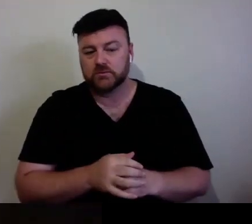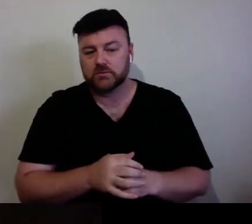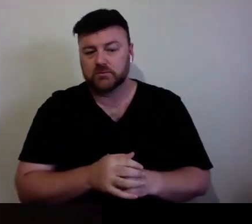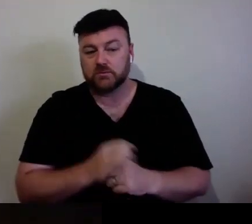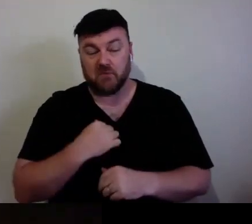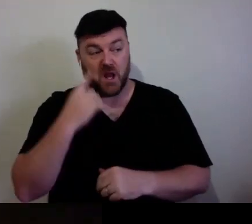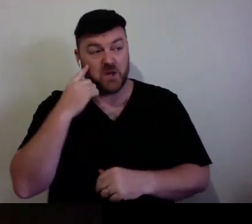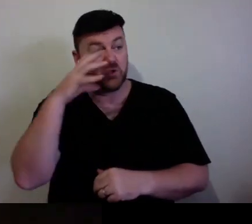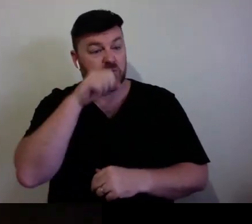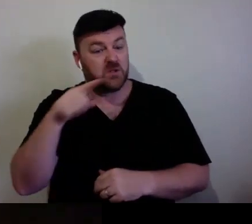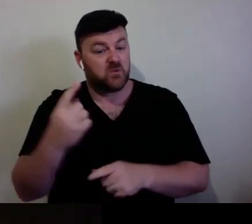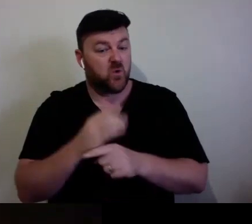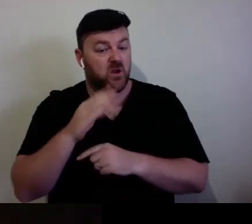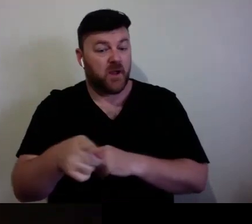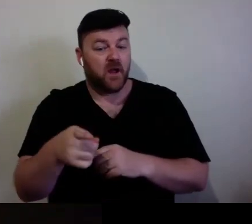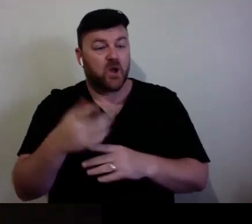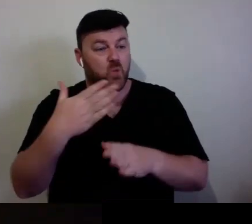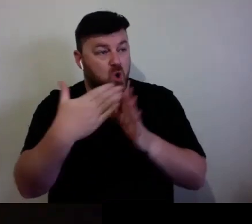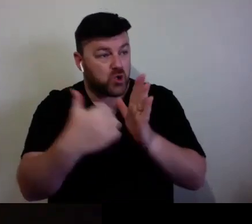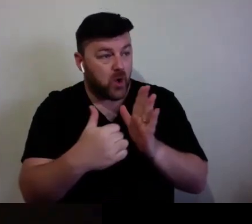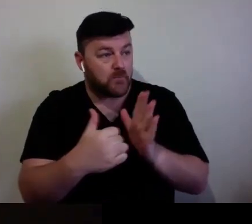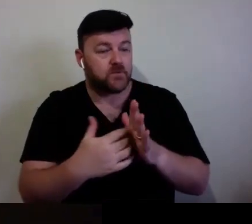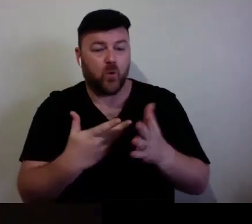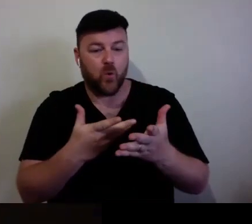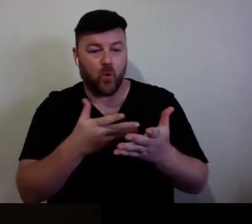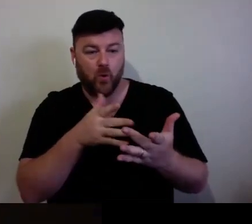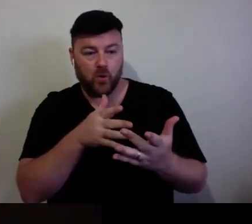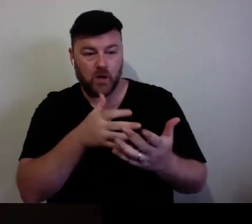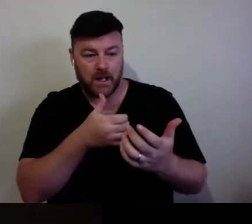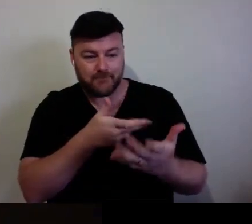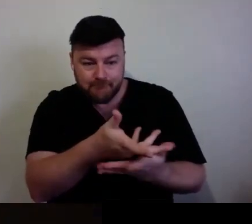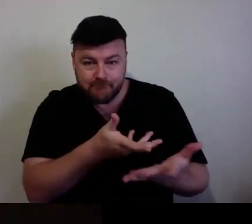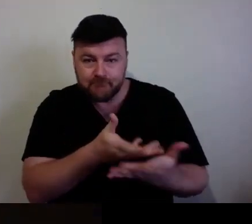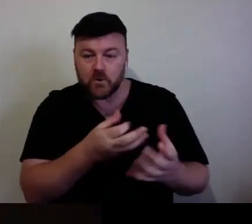That is maybe my addition. Do you have any thoughts on that? Yeah.